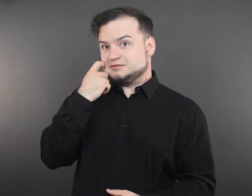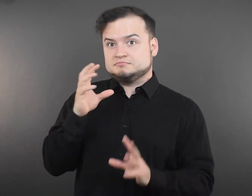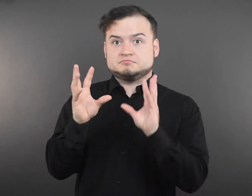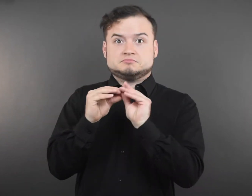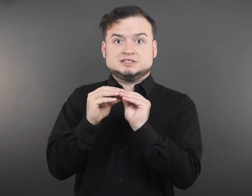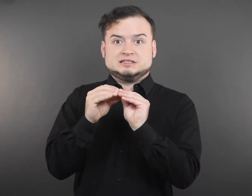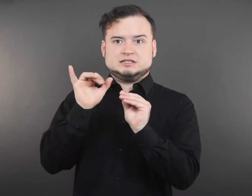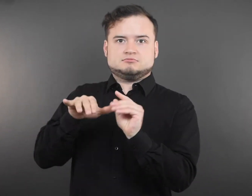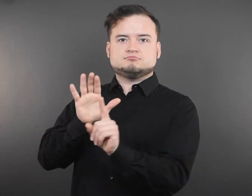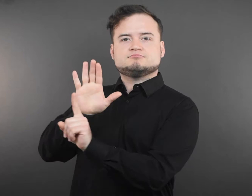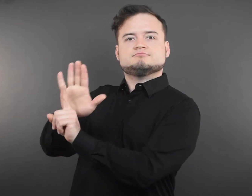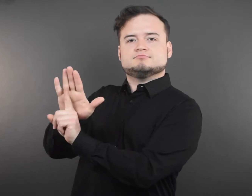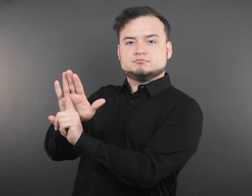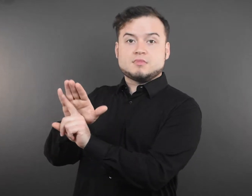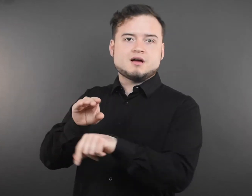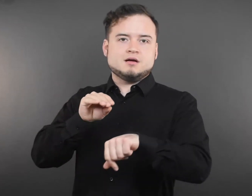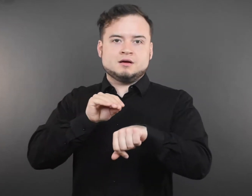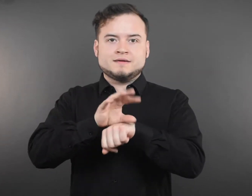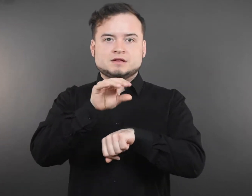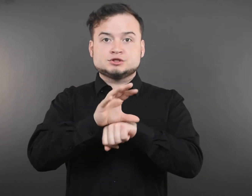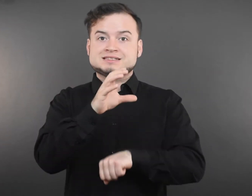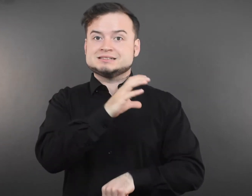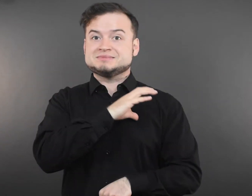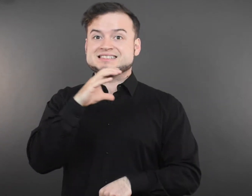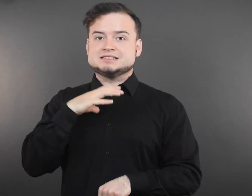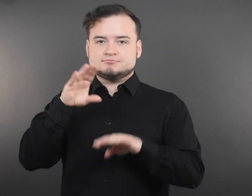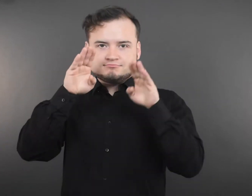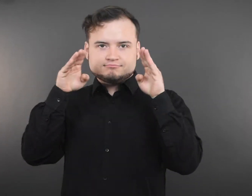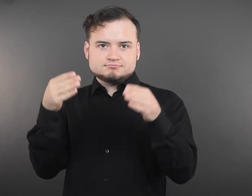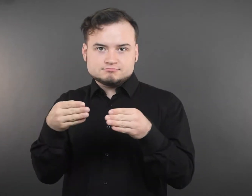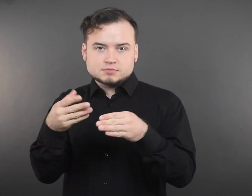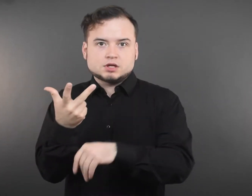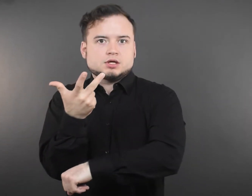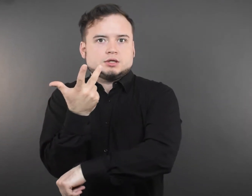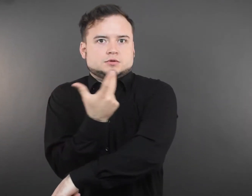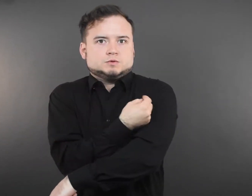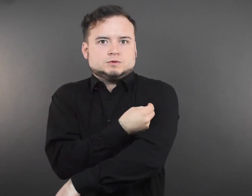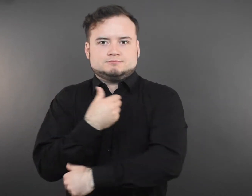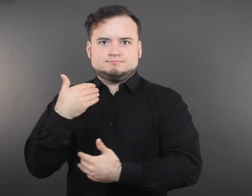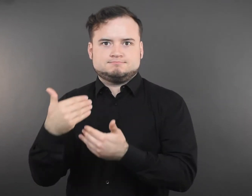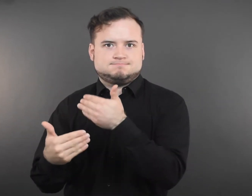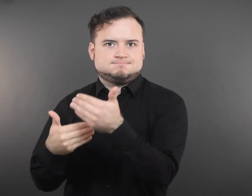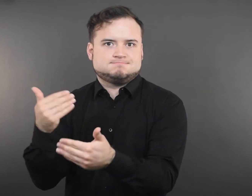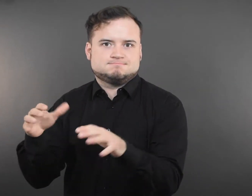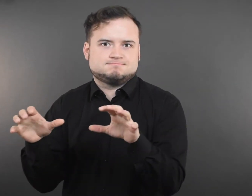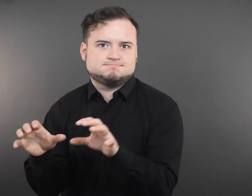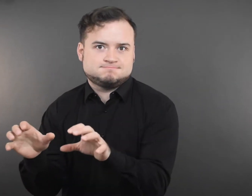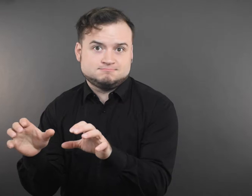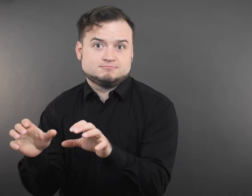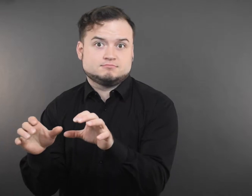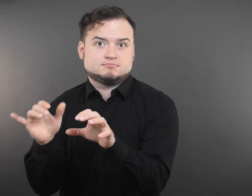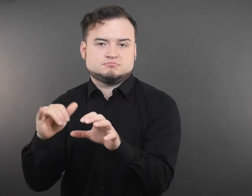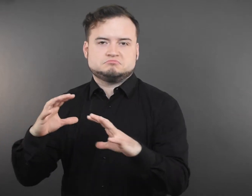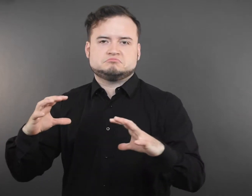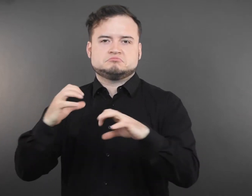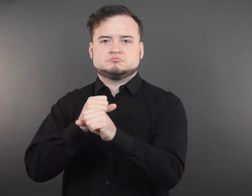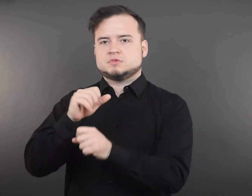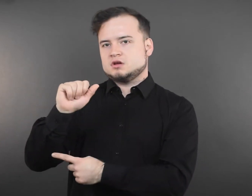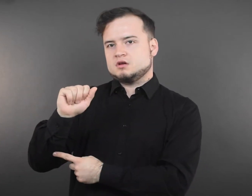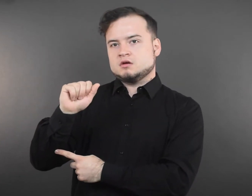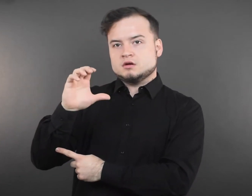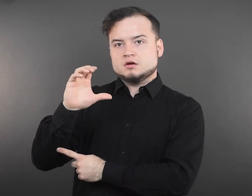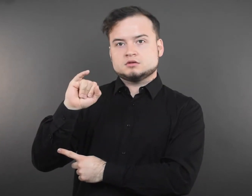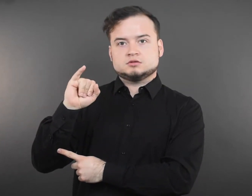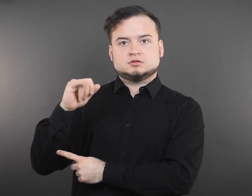Following today’s meeting of the Advisory Committee on Immunization Practices’ (ACIP),